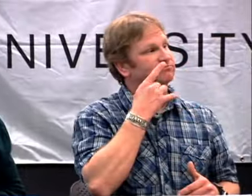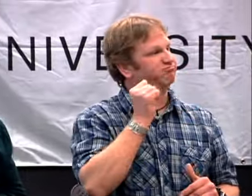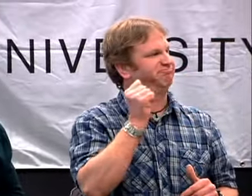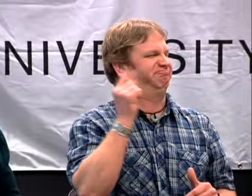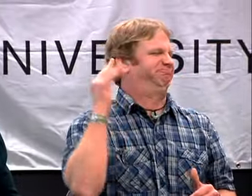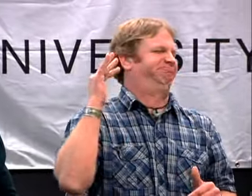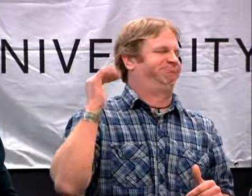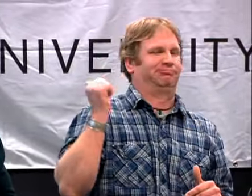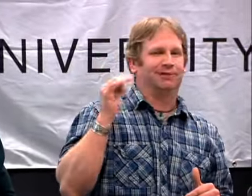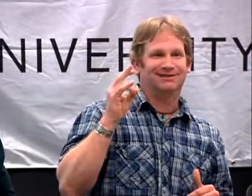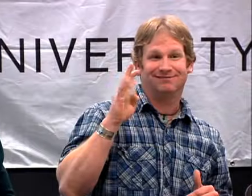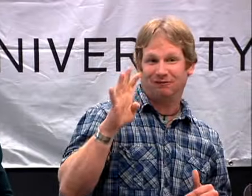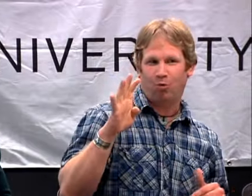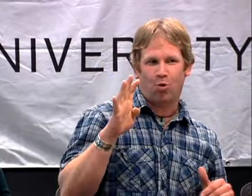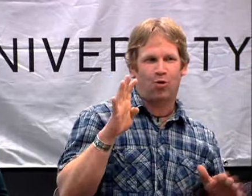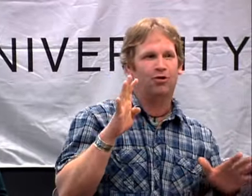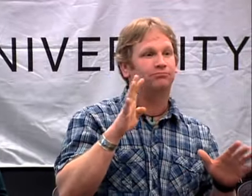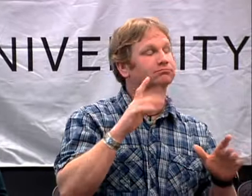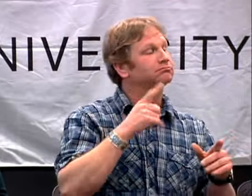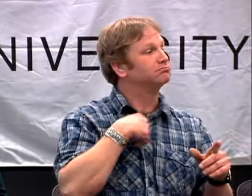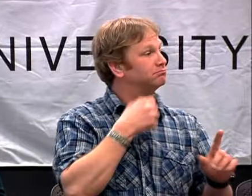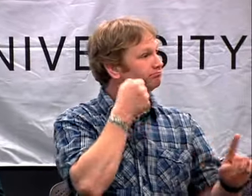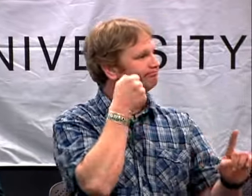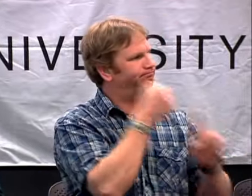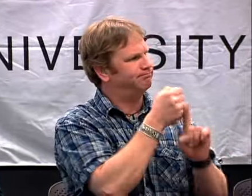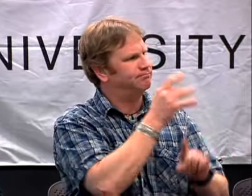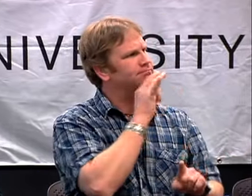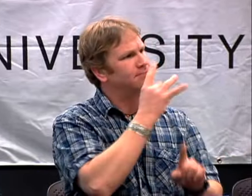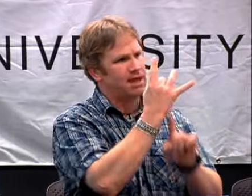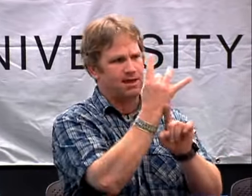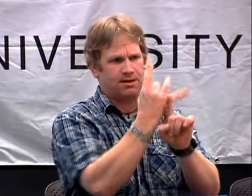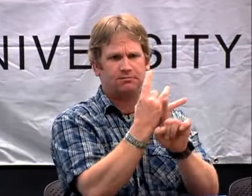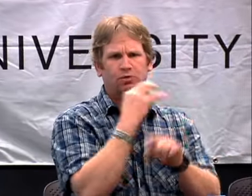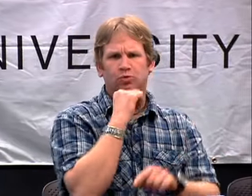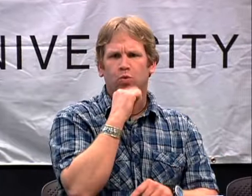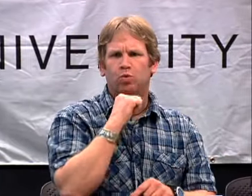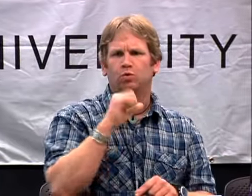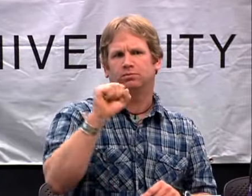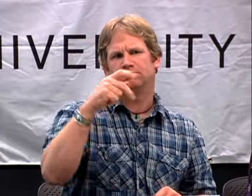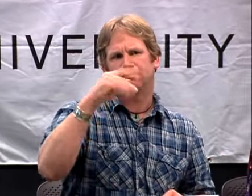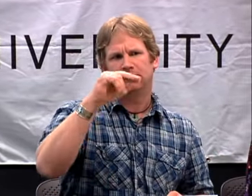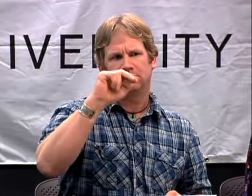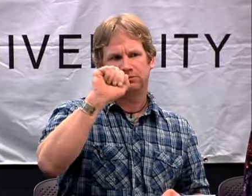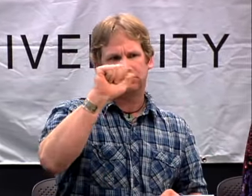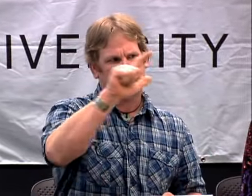I WAS BORN HEARING. IN 1964 I BECAME DEAF AT 8 MONTHS OLD.